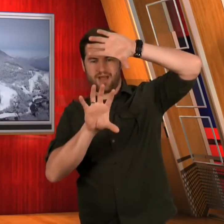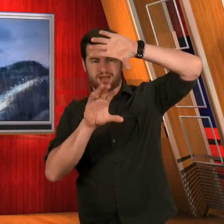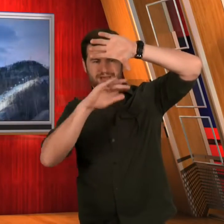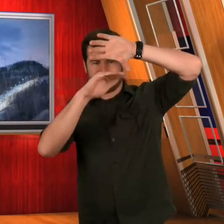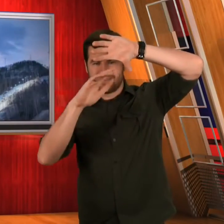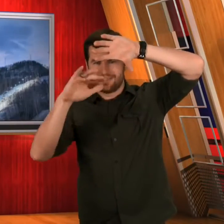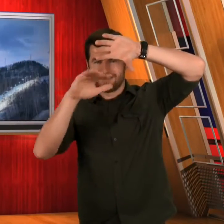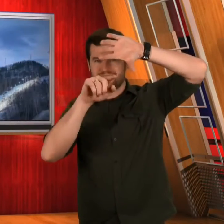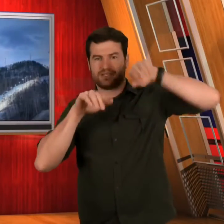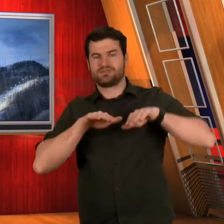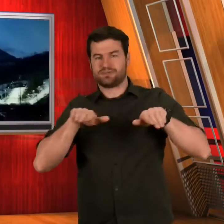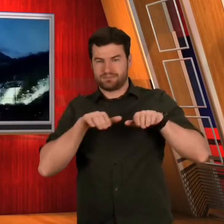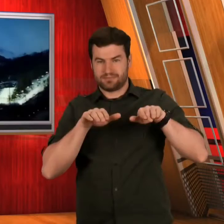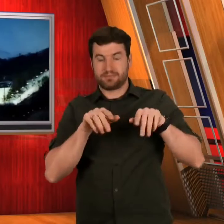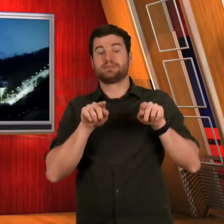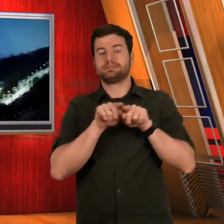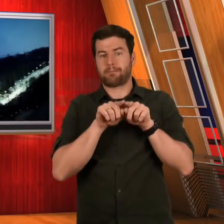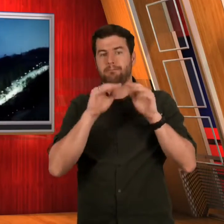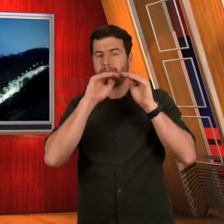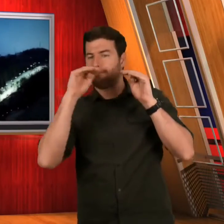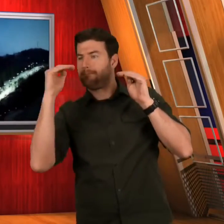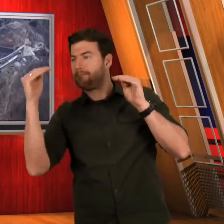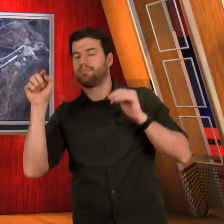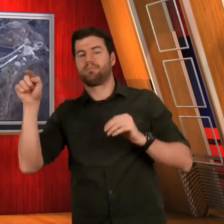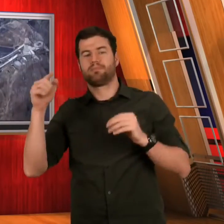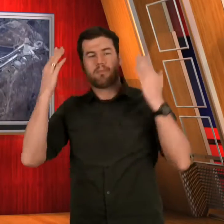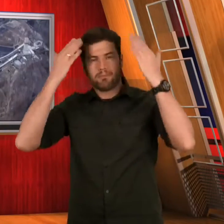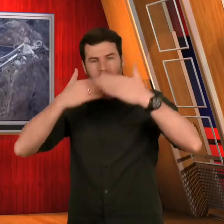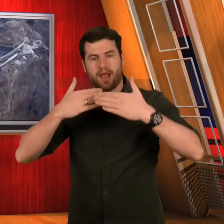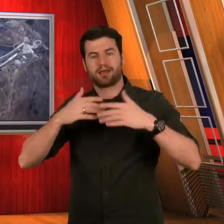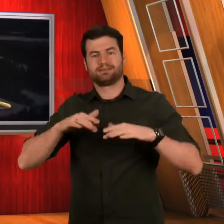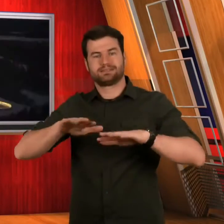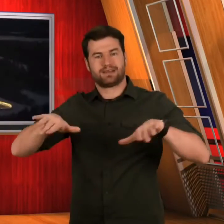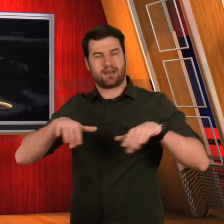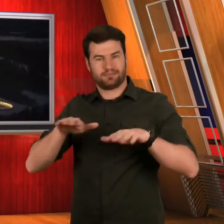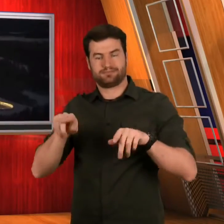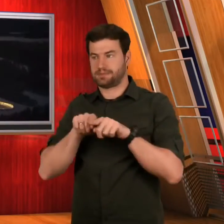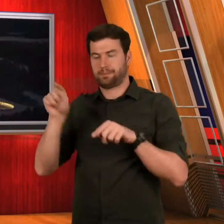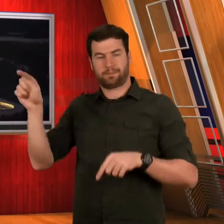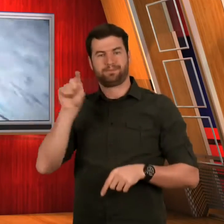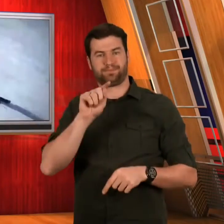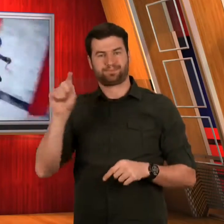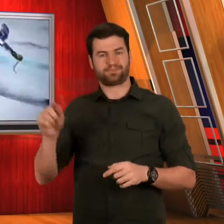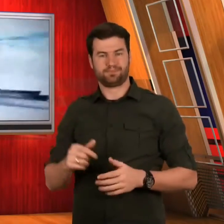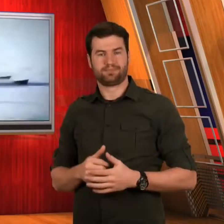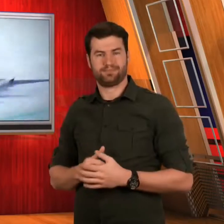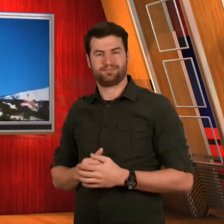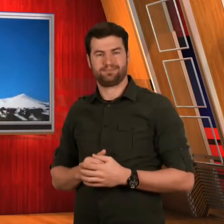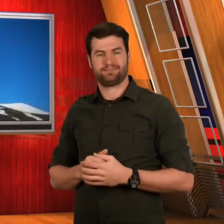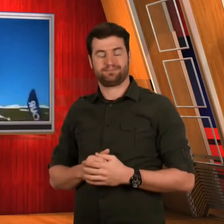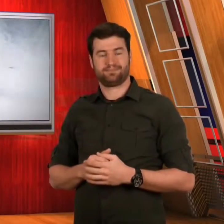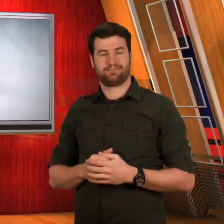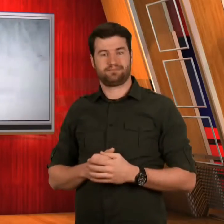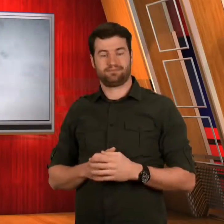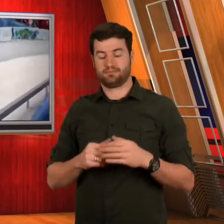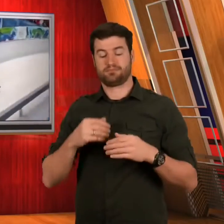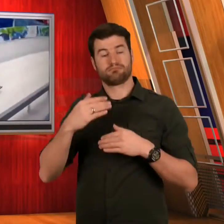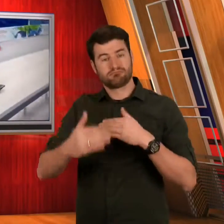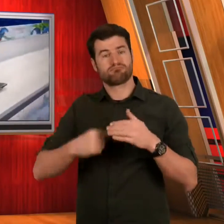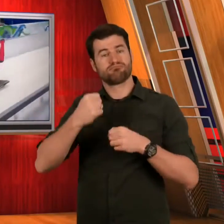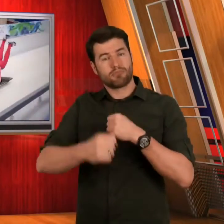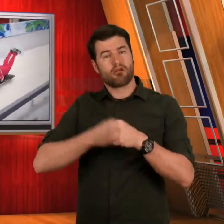along the Black Sea. More than 2 million visitors come every year